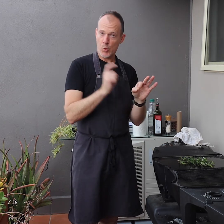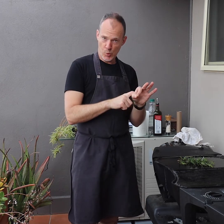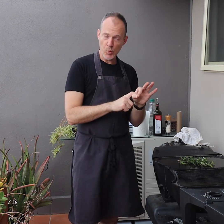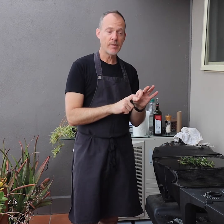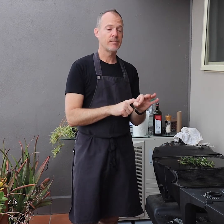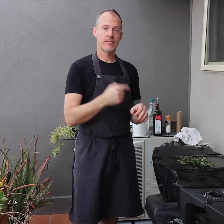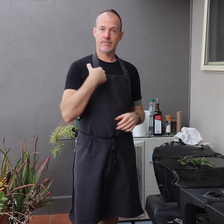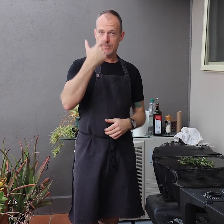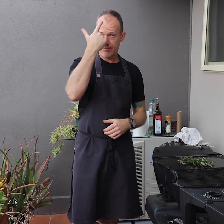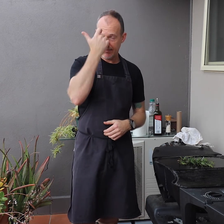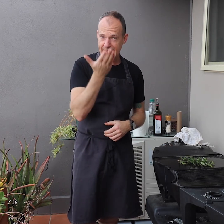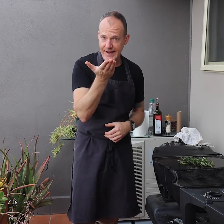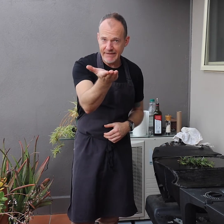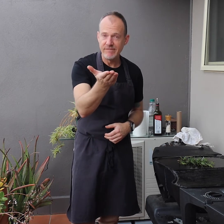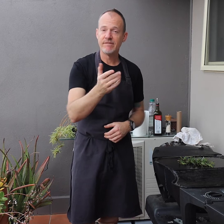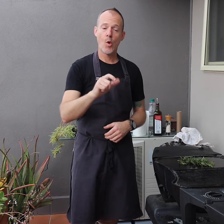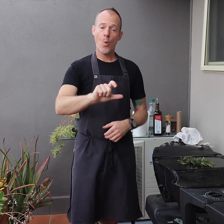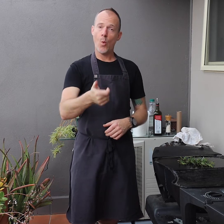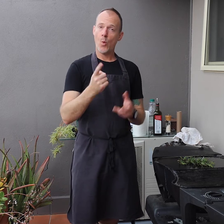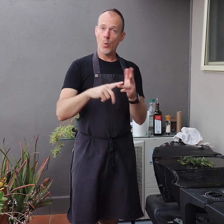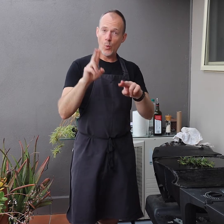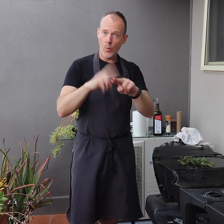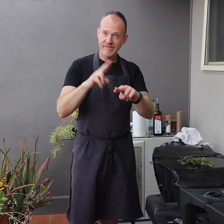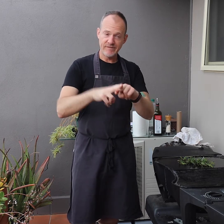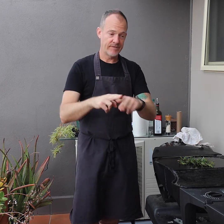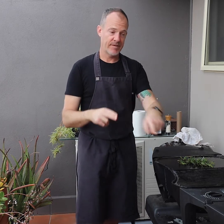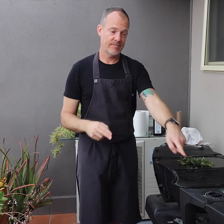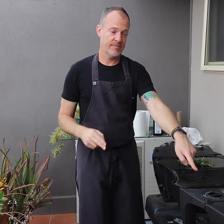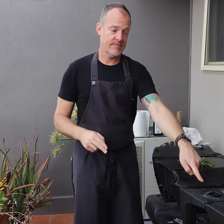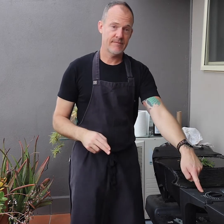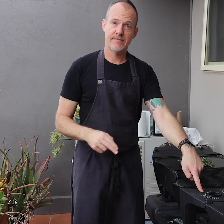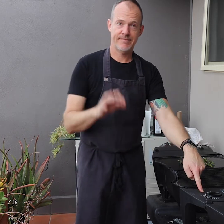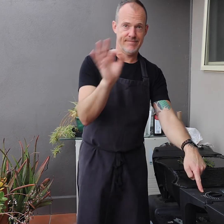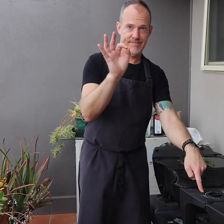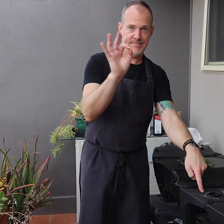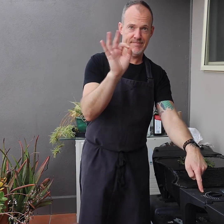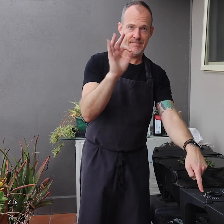don't turn it off at the hotplate,